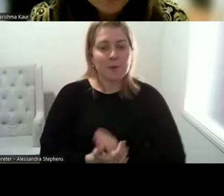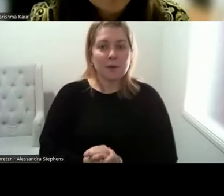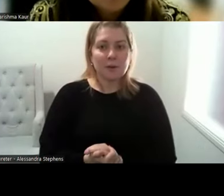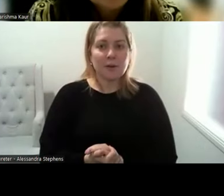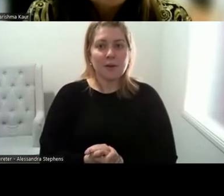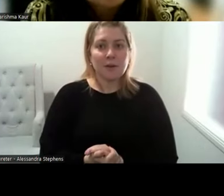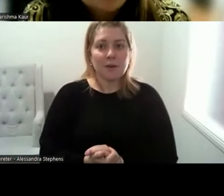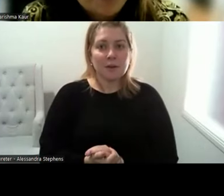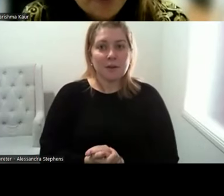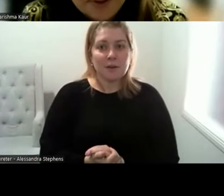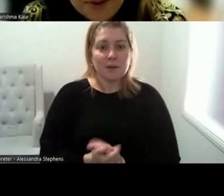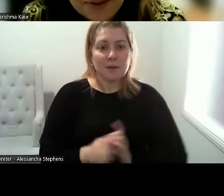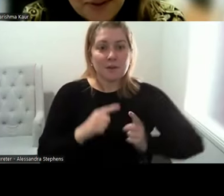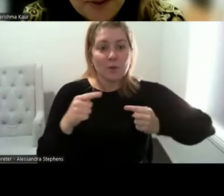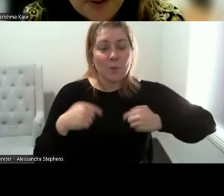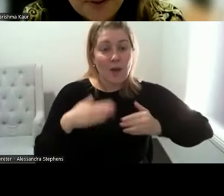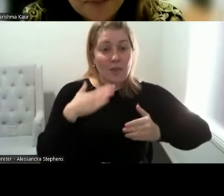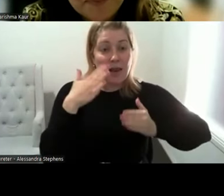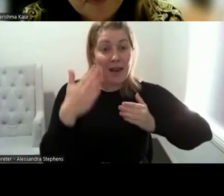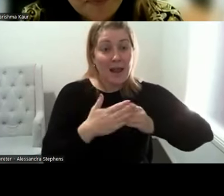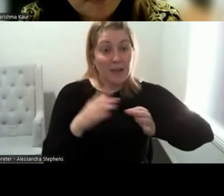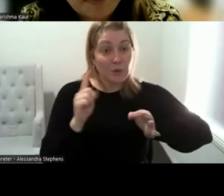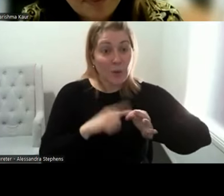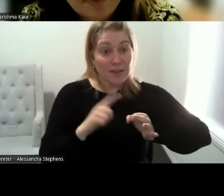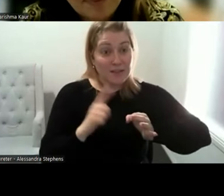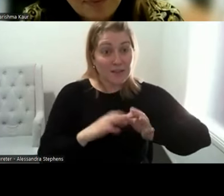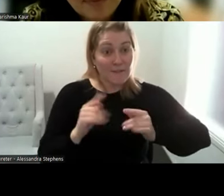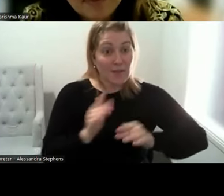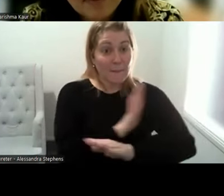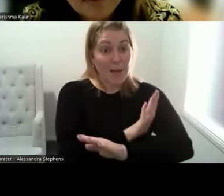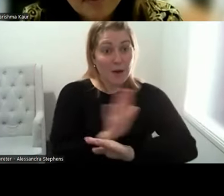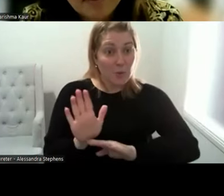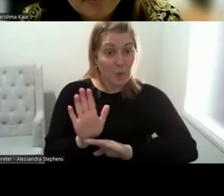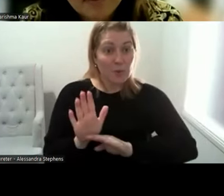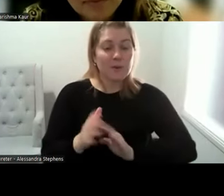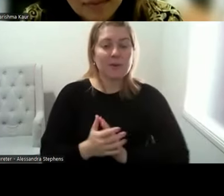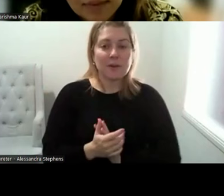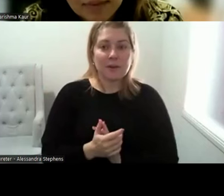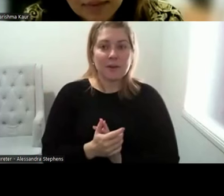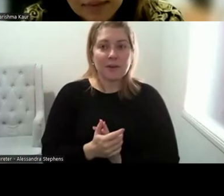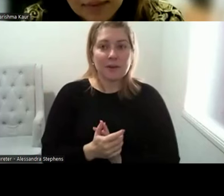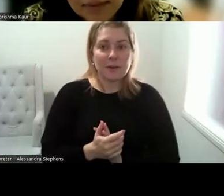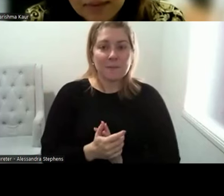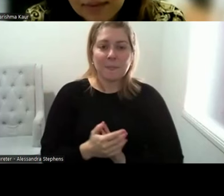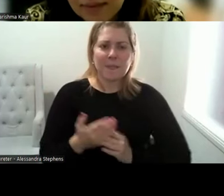We are onto our very final question for this discussion and the Discussion’s been fabulous so.